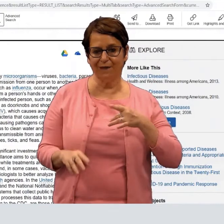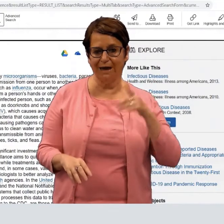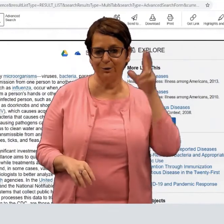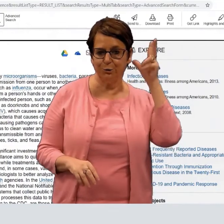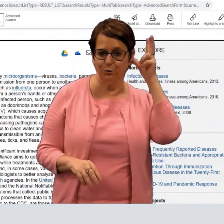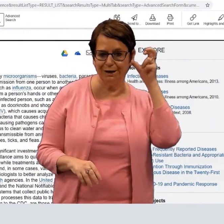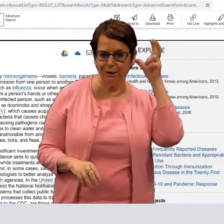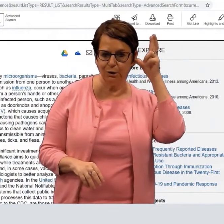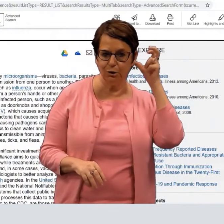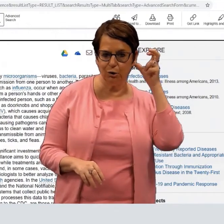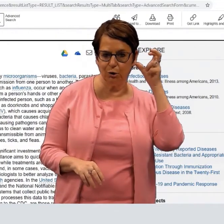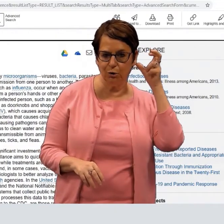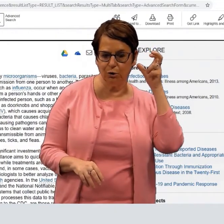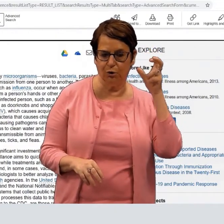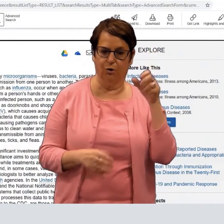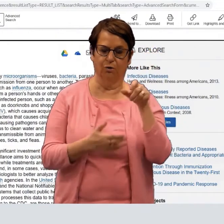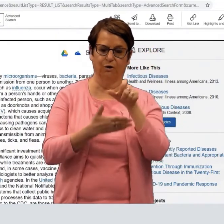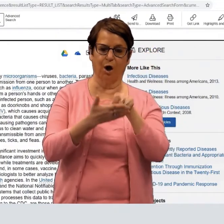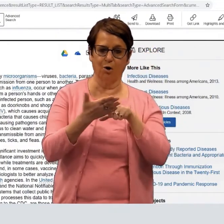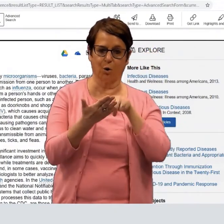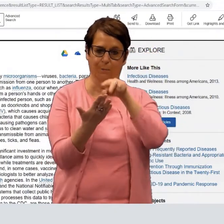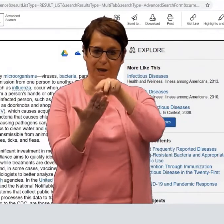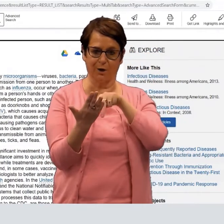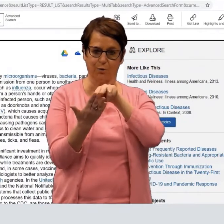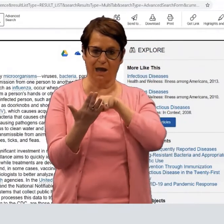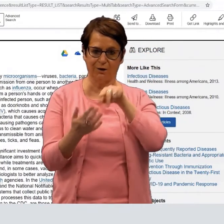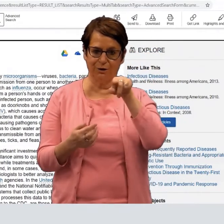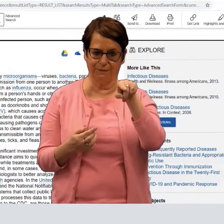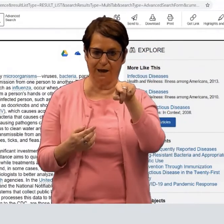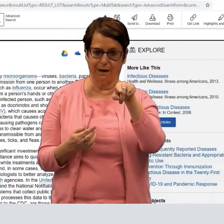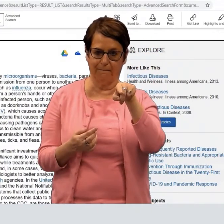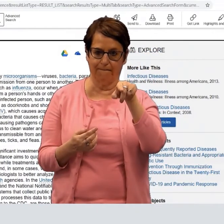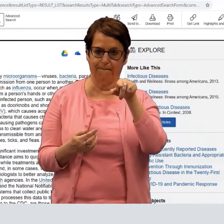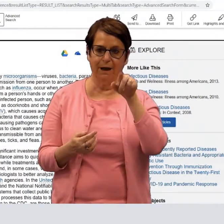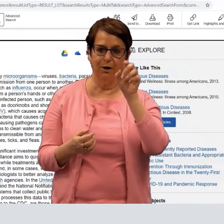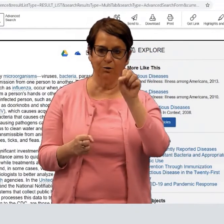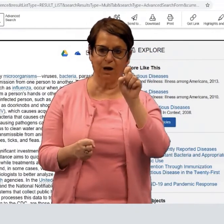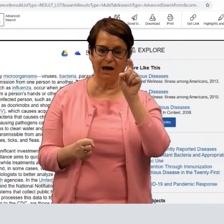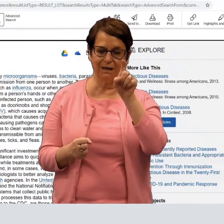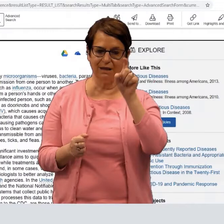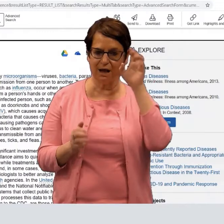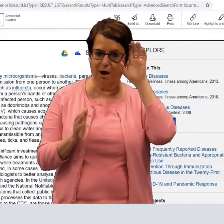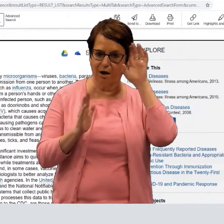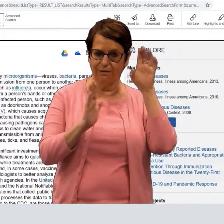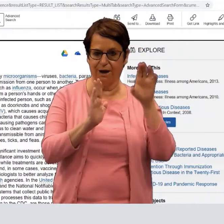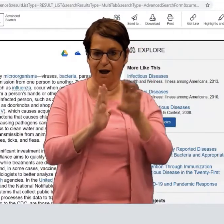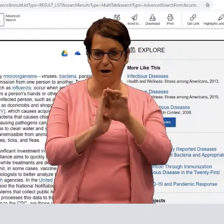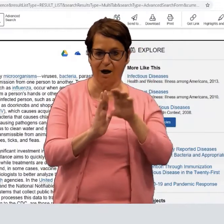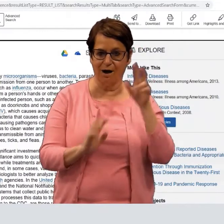Also, some people like to hear and listen to the article being read to them.